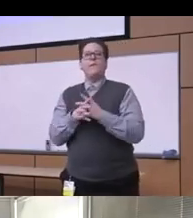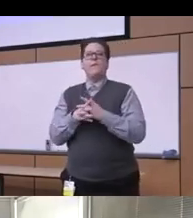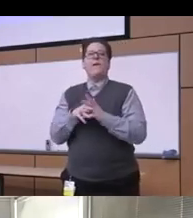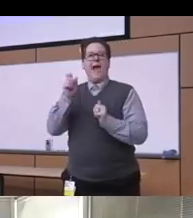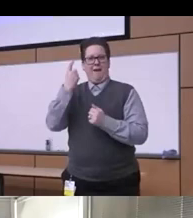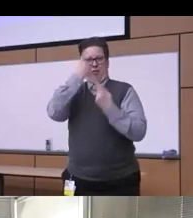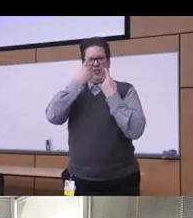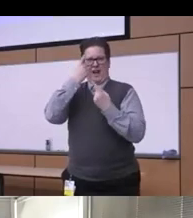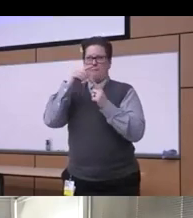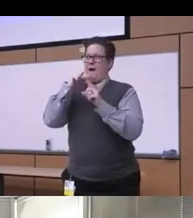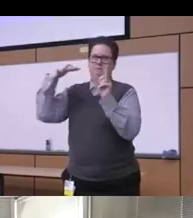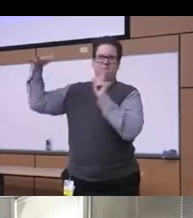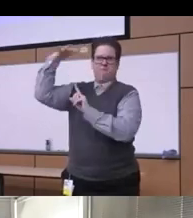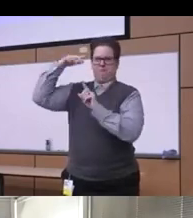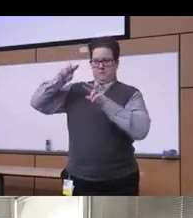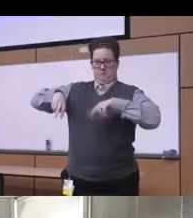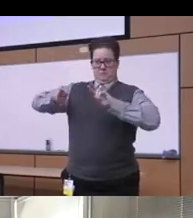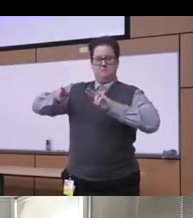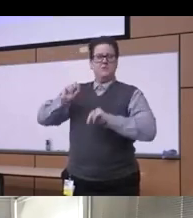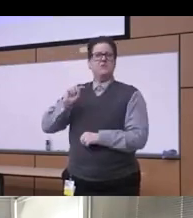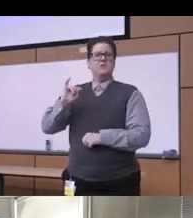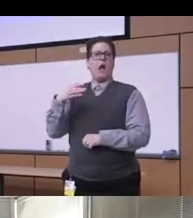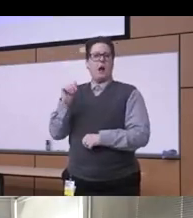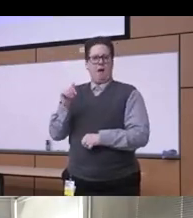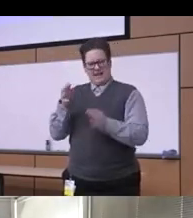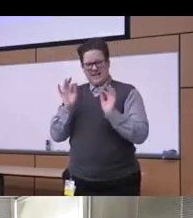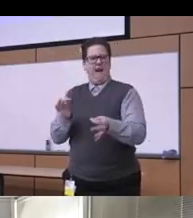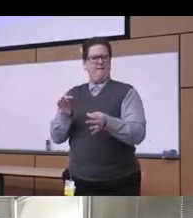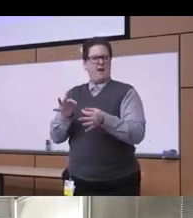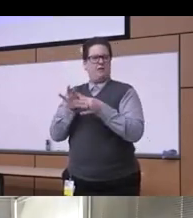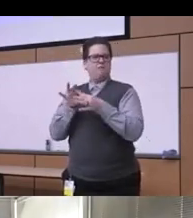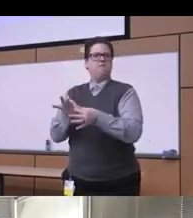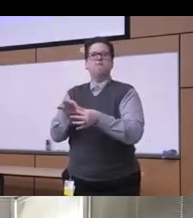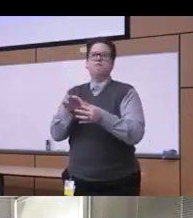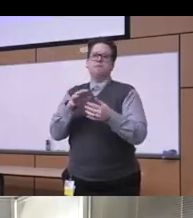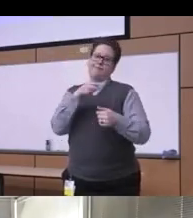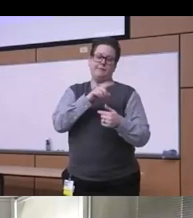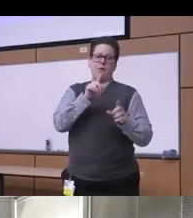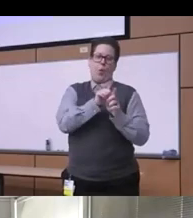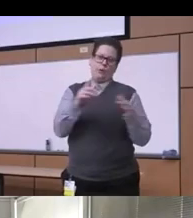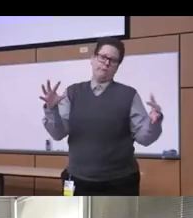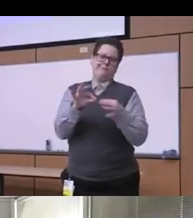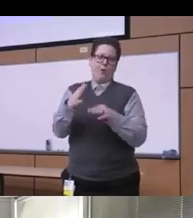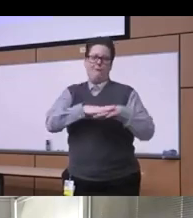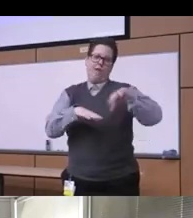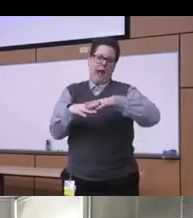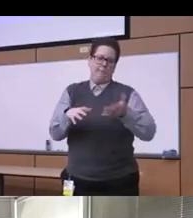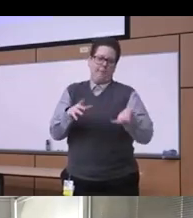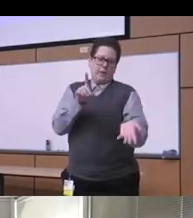stigma that is really very much intertwined with the discussion about racial inequities and uh as